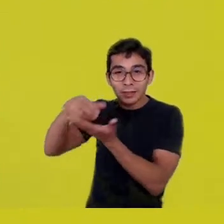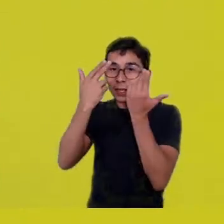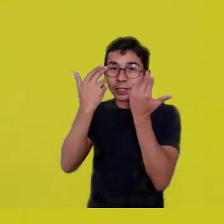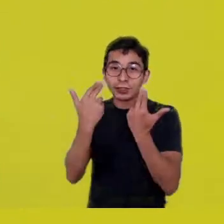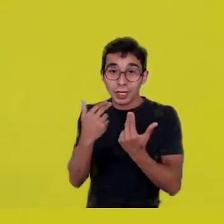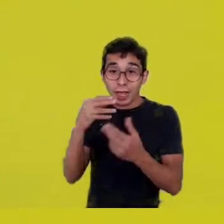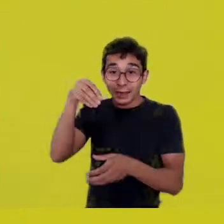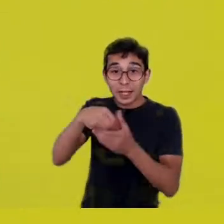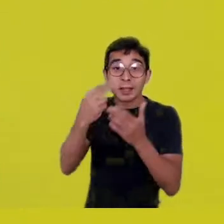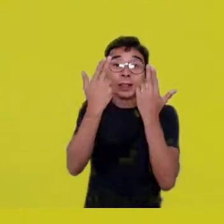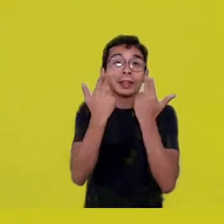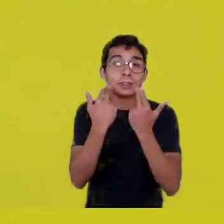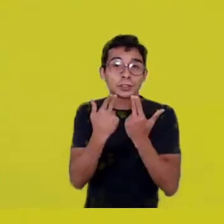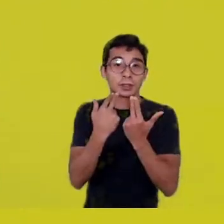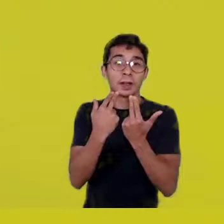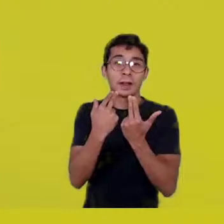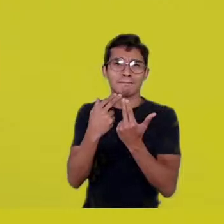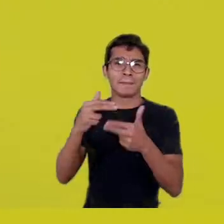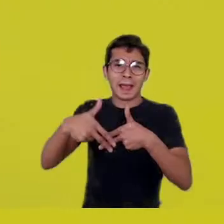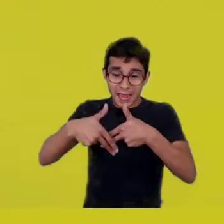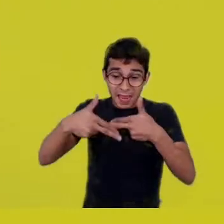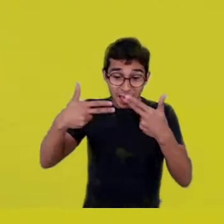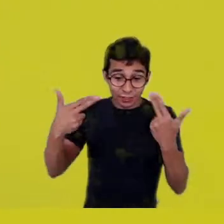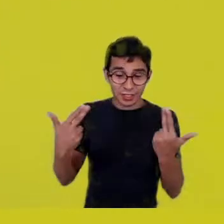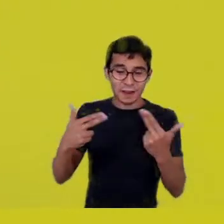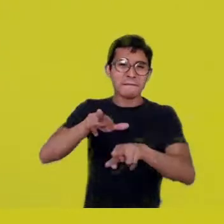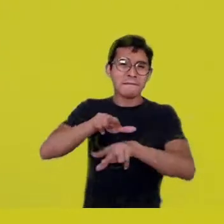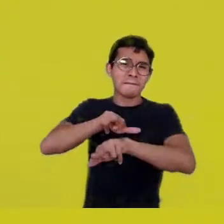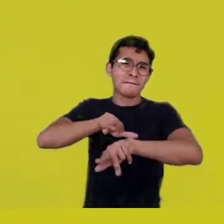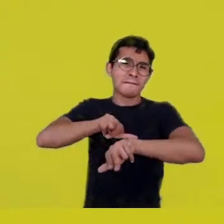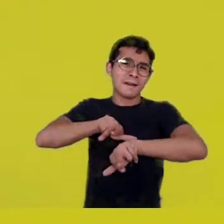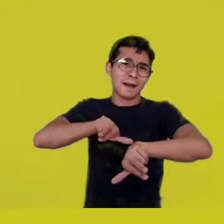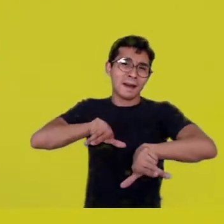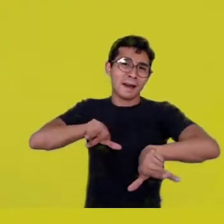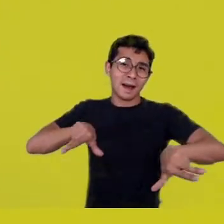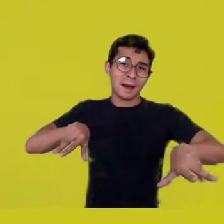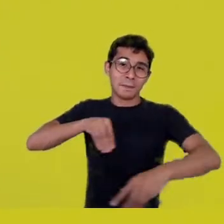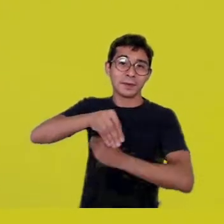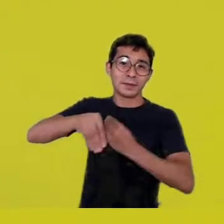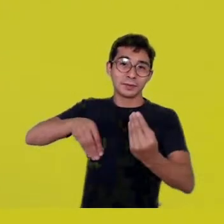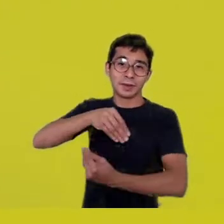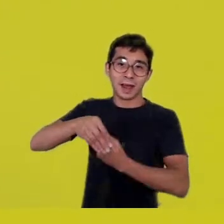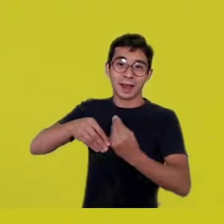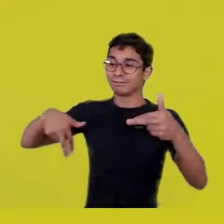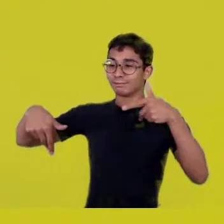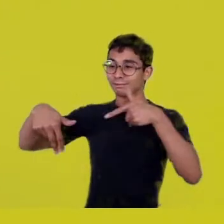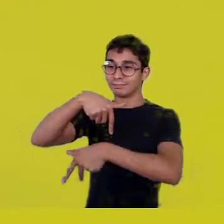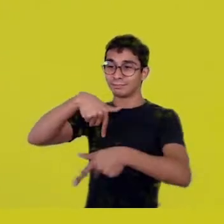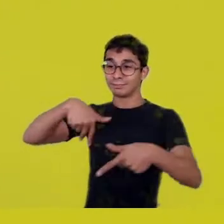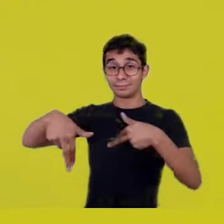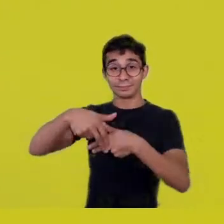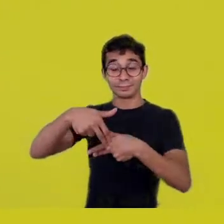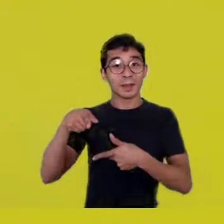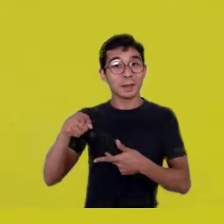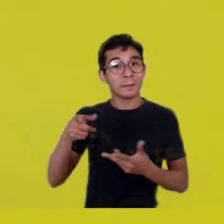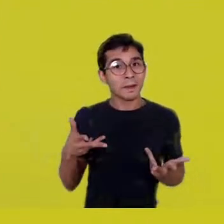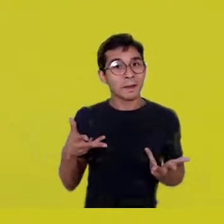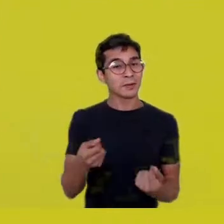our cousins from Xingu. So, I was thinking, what a wonderful thing, I had a dream one night,